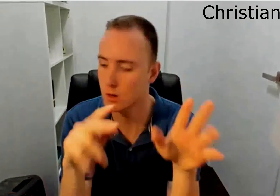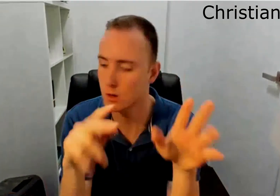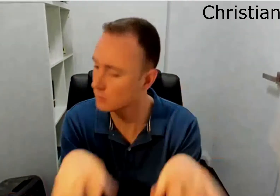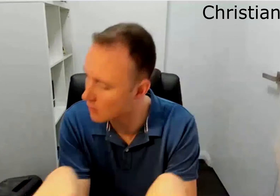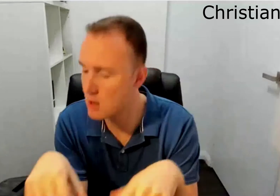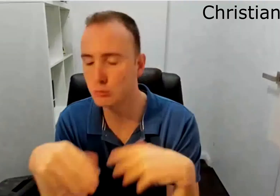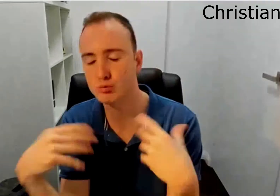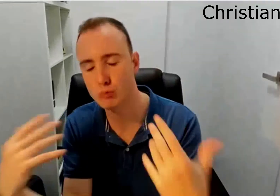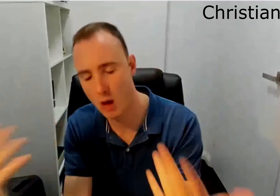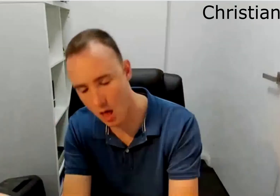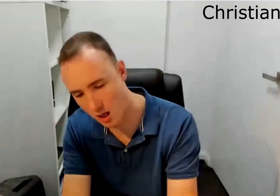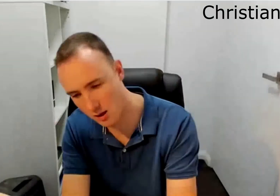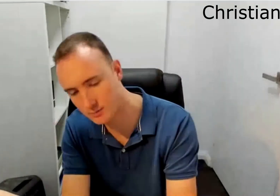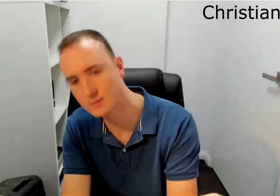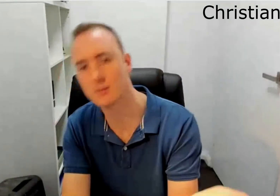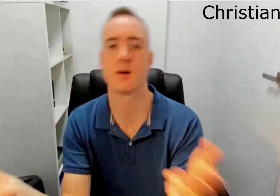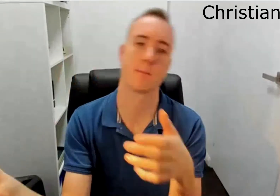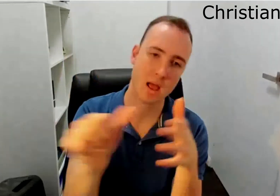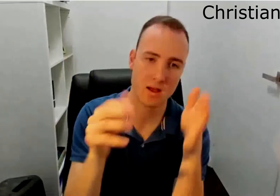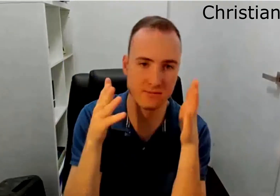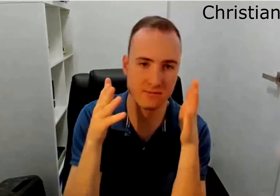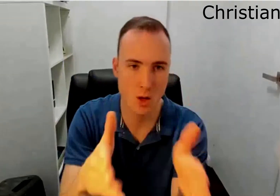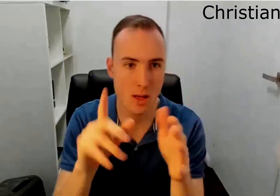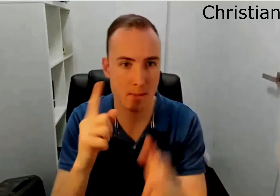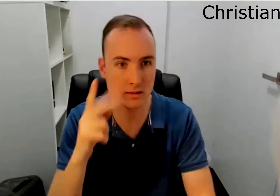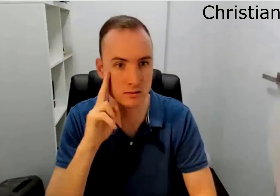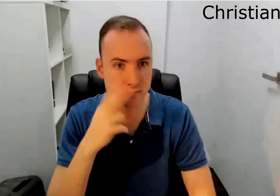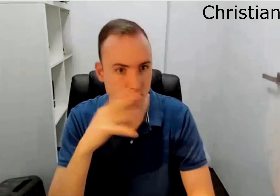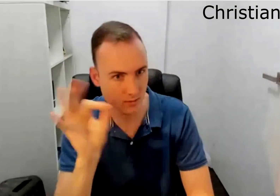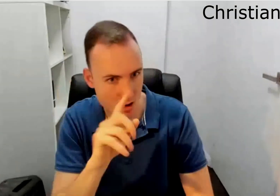They don't have to have eyes on the screen the entire time so that and you know